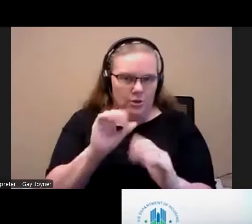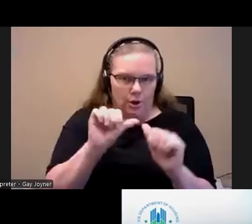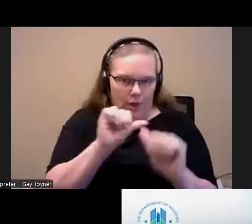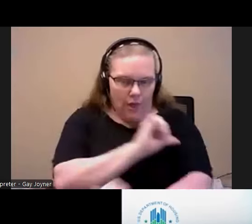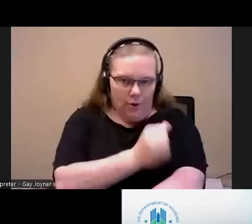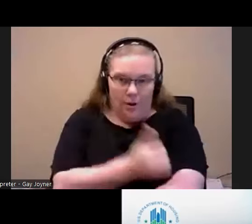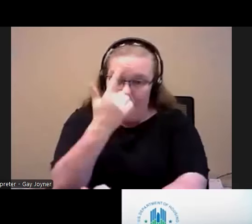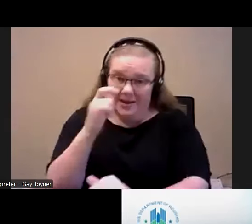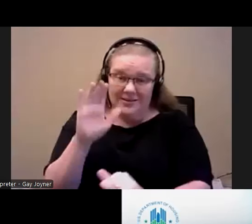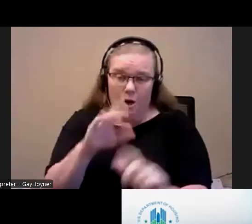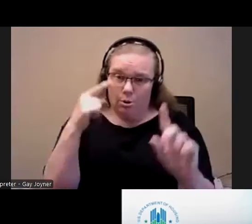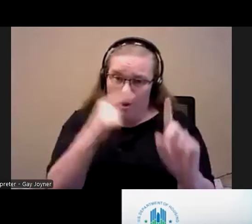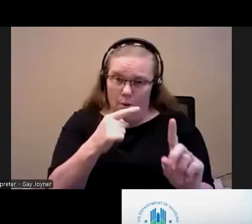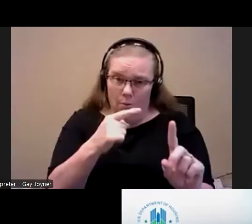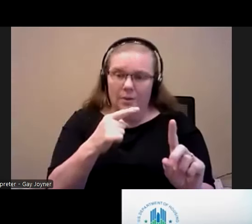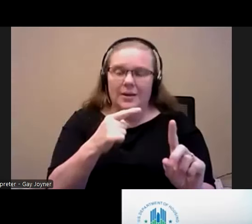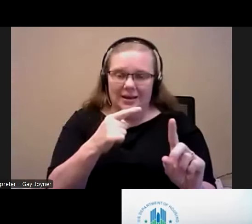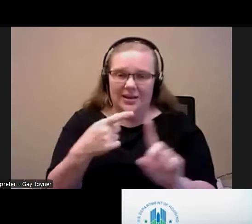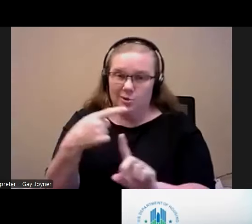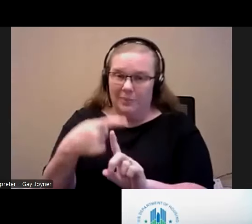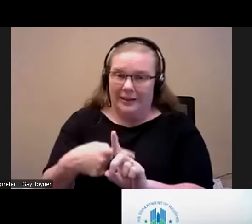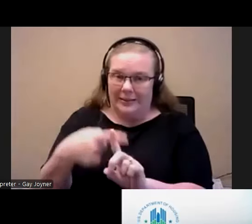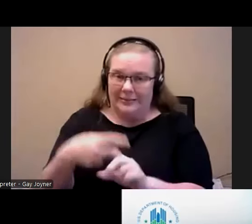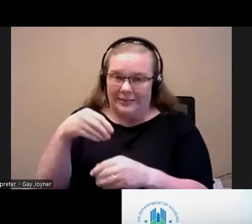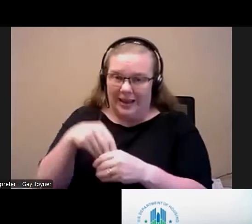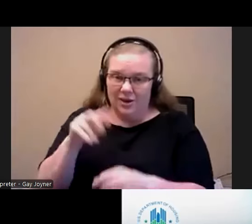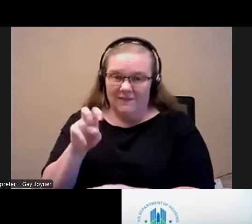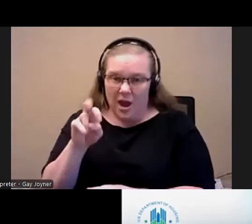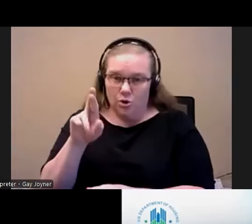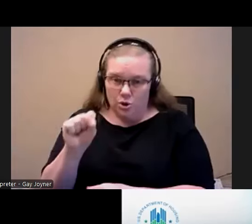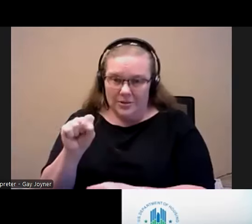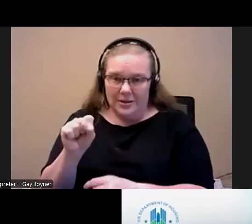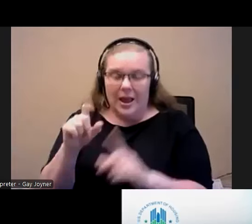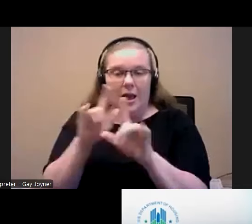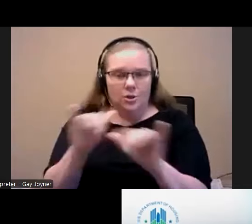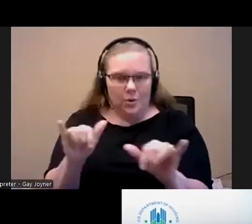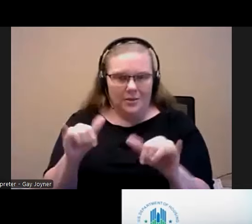leased up into vouchers as well as they want to ensure they are having successful tenants and